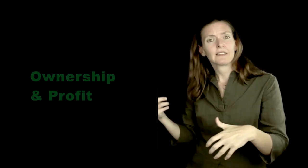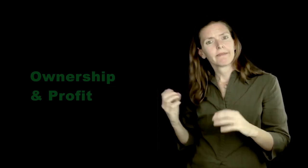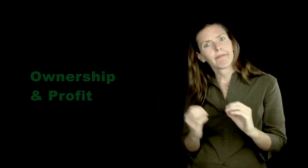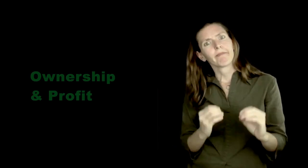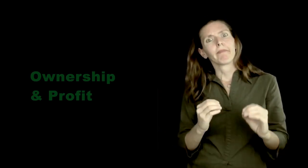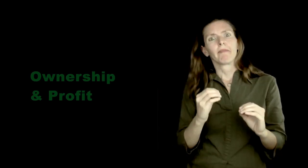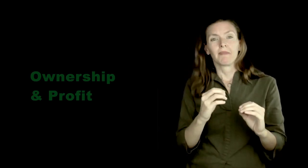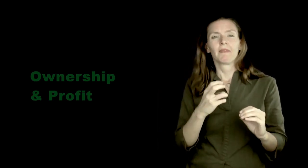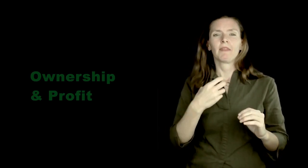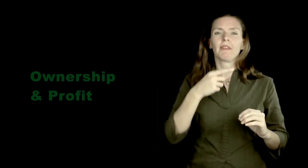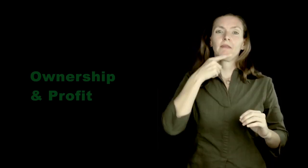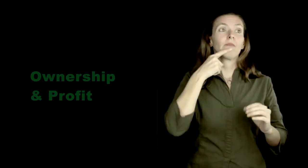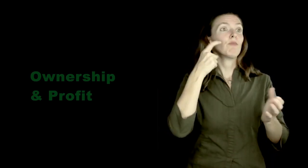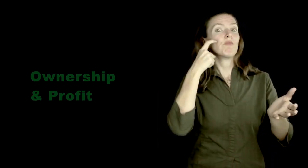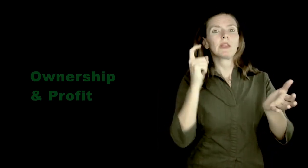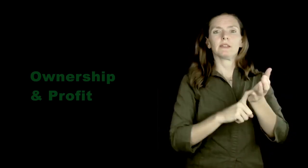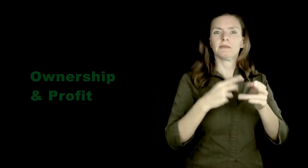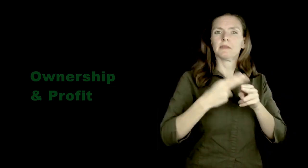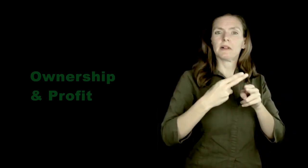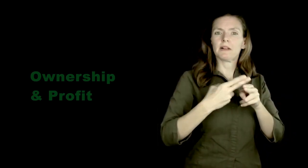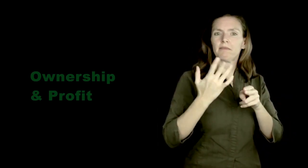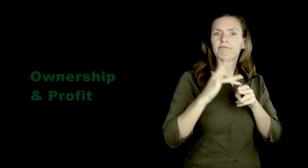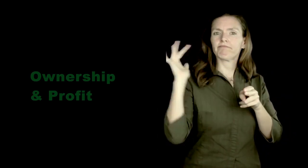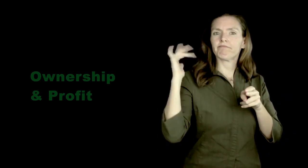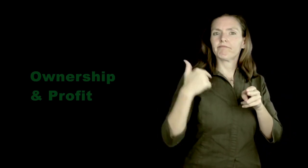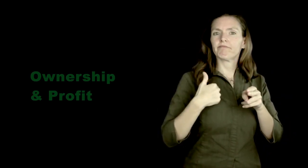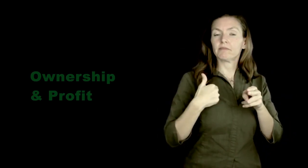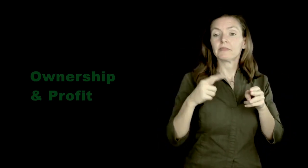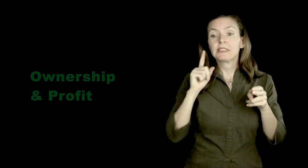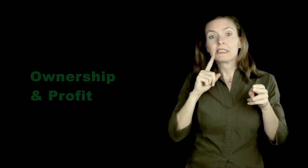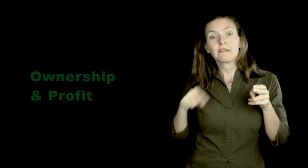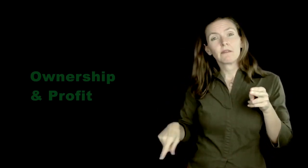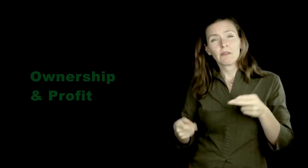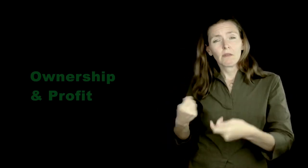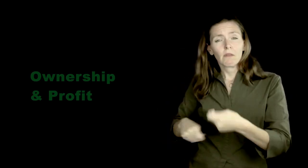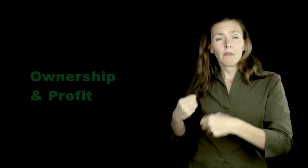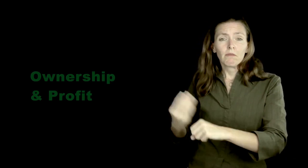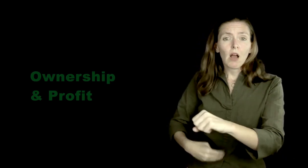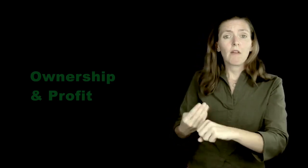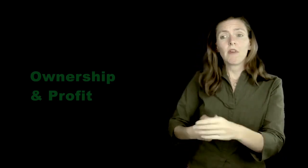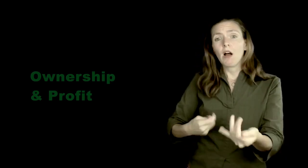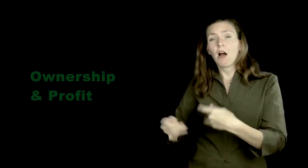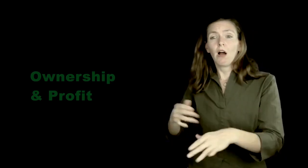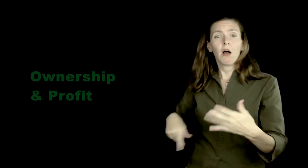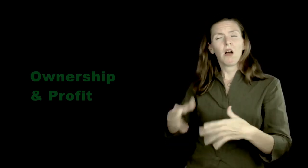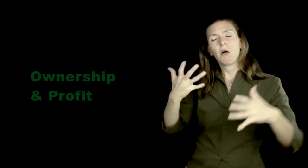but the recognition of the work went to hearing people. They also received honors, praise and accolades for their work.